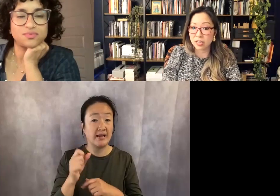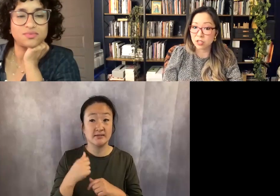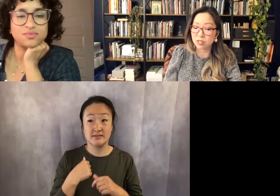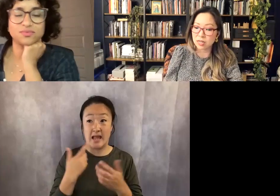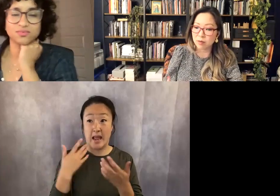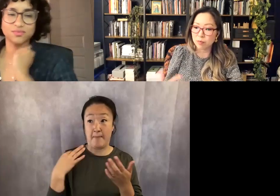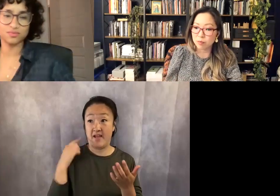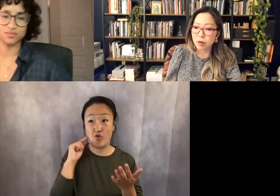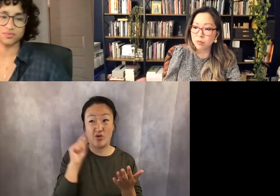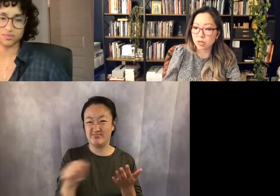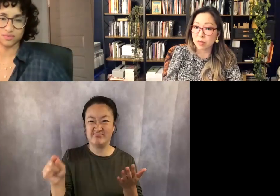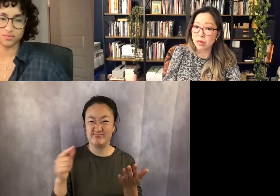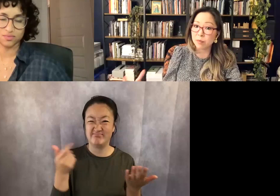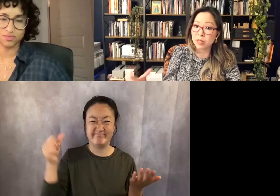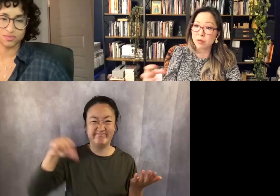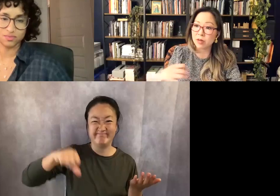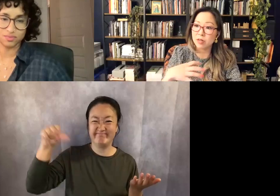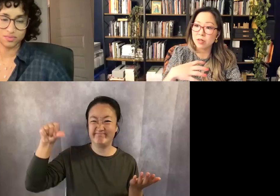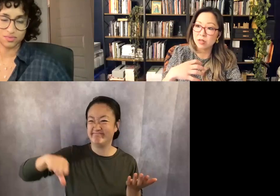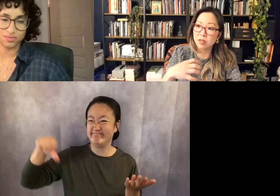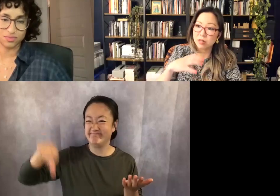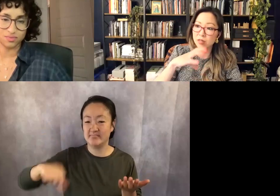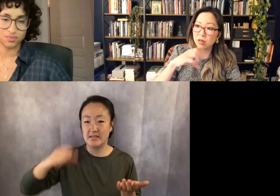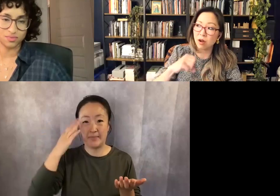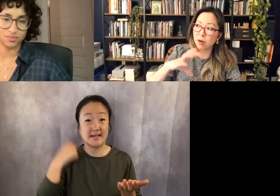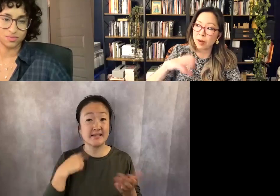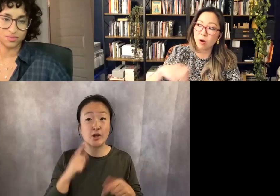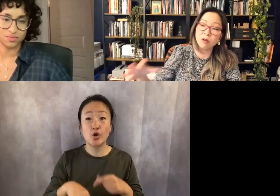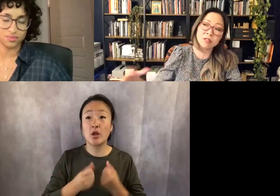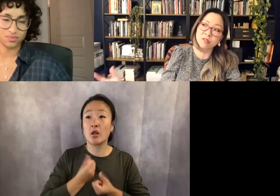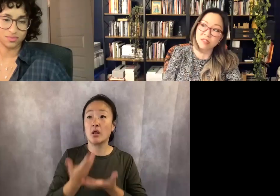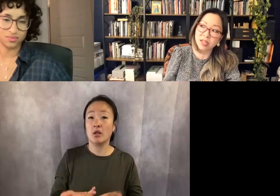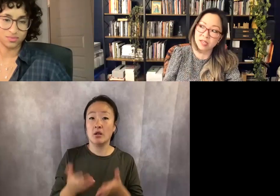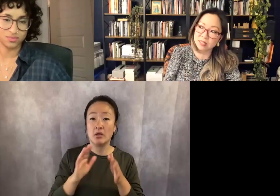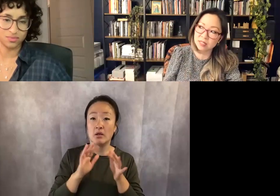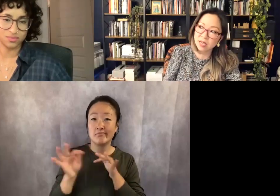I just had poems coming out, but they were about all different things.